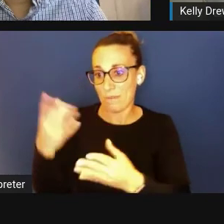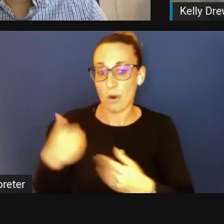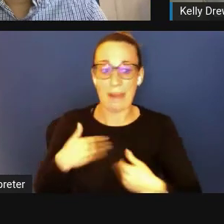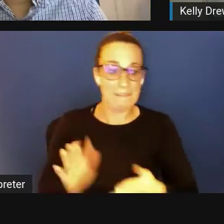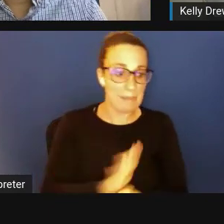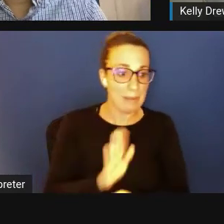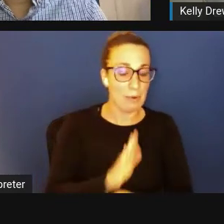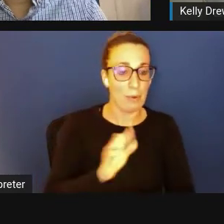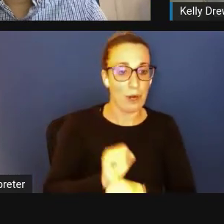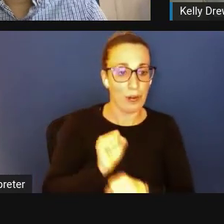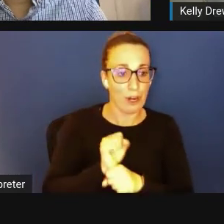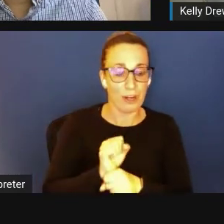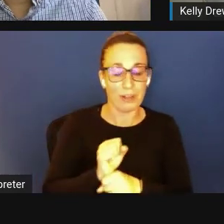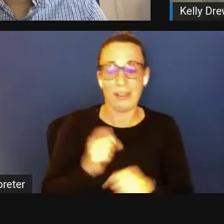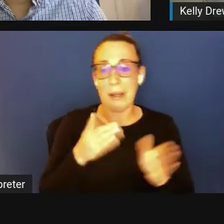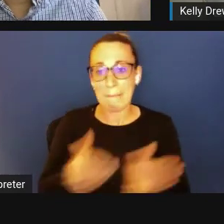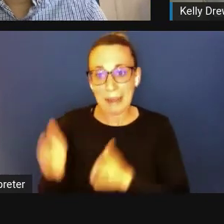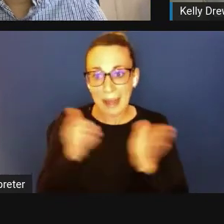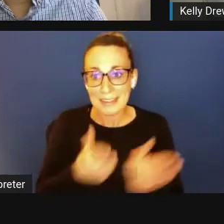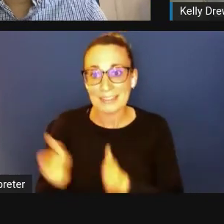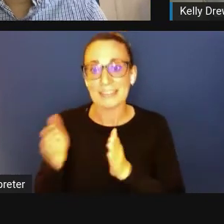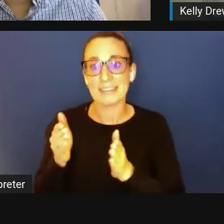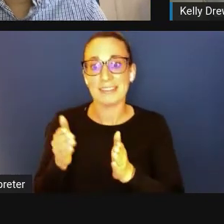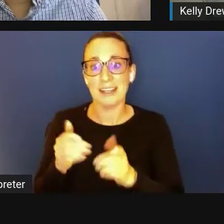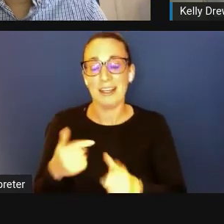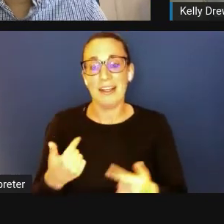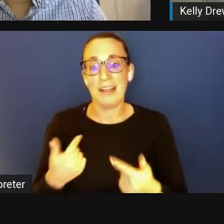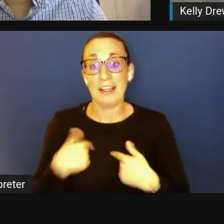But it actually has been easier than I thought it would be.